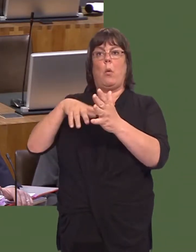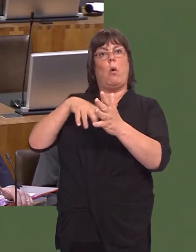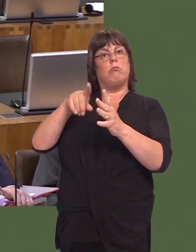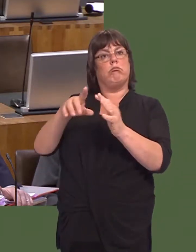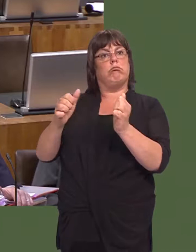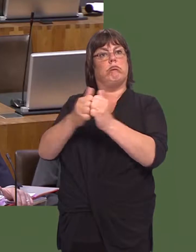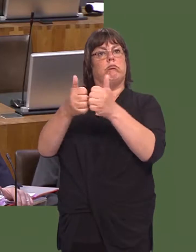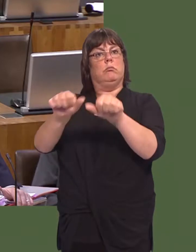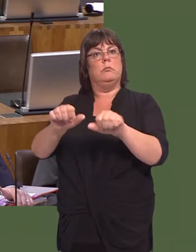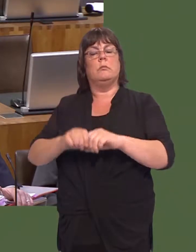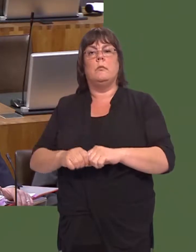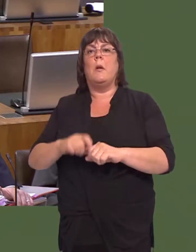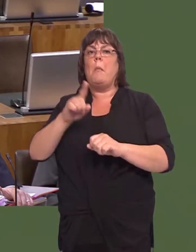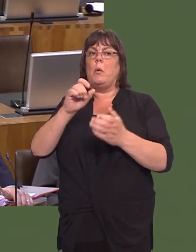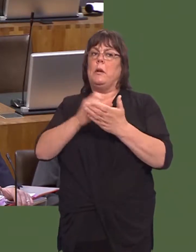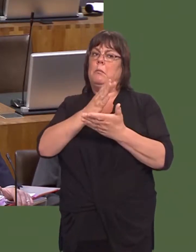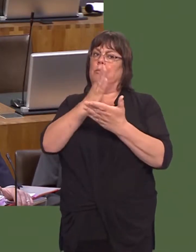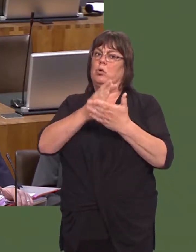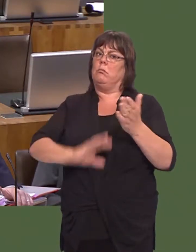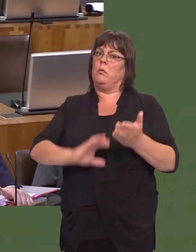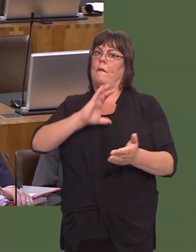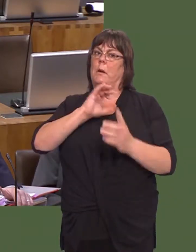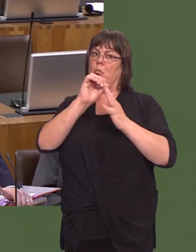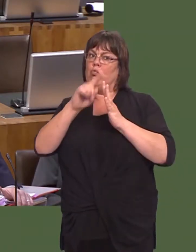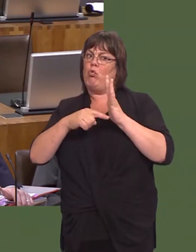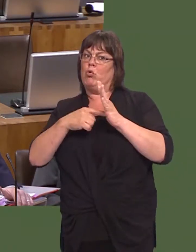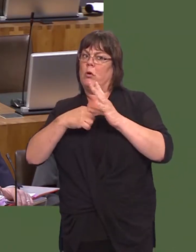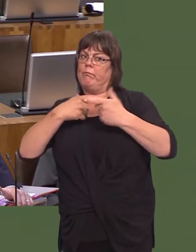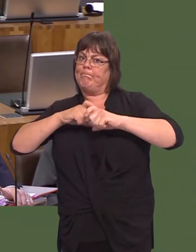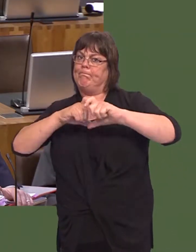of course, with ensuring that the project stacks up on its own, that the level of risk